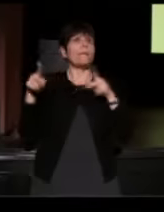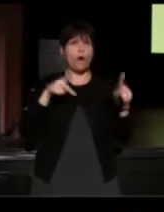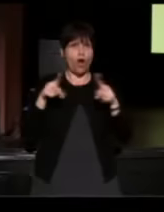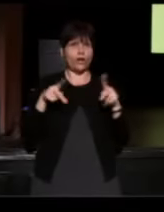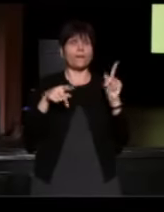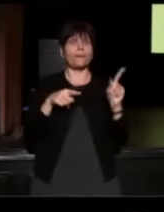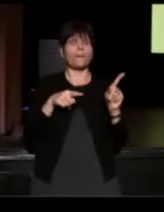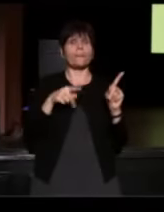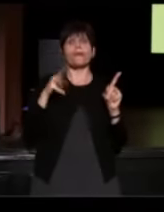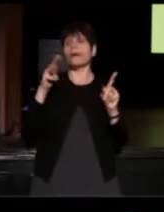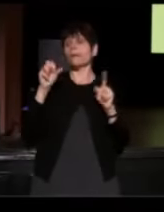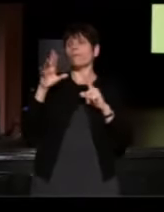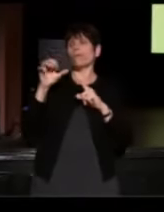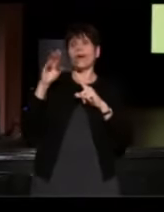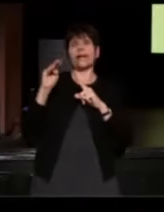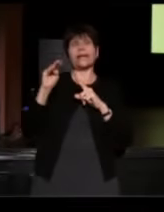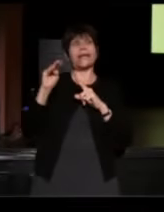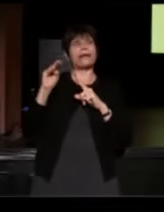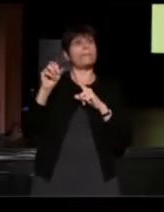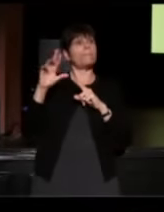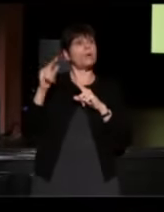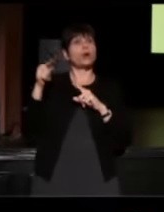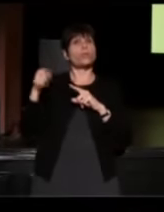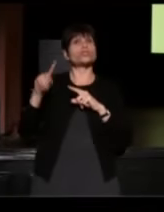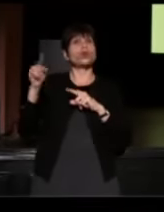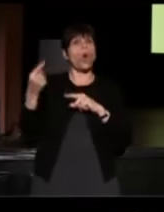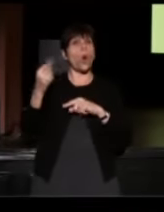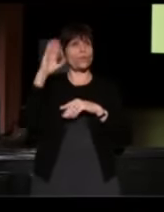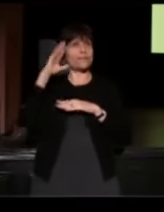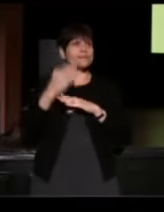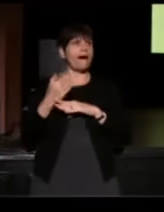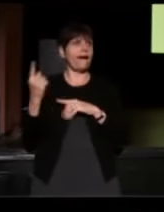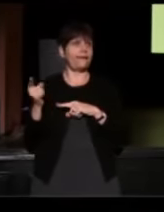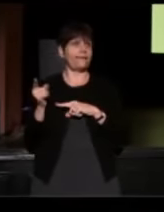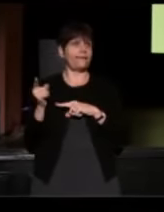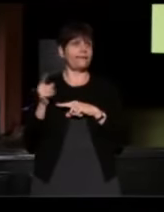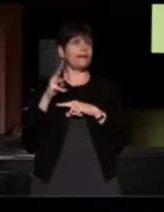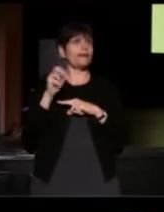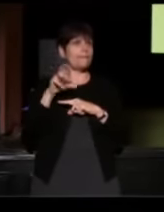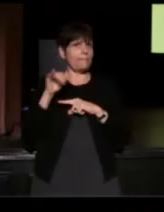[Loranian Berg] was Mary Johnson's only son. Oshea Israel went to prison